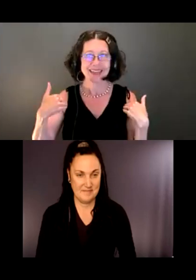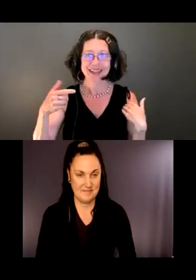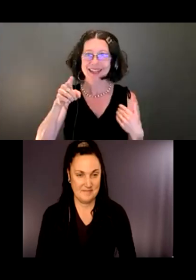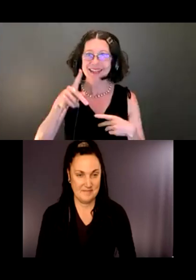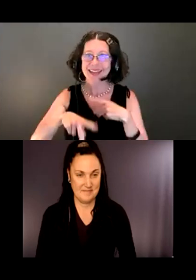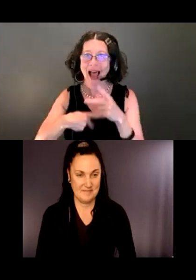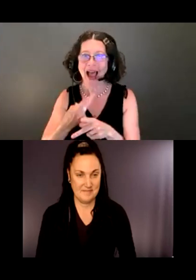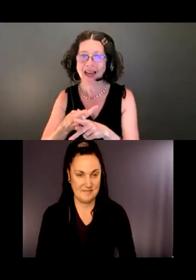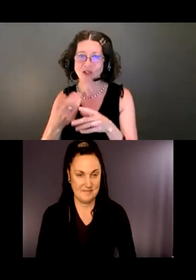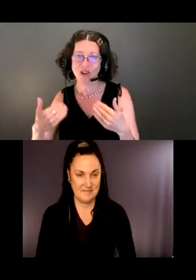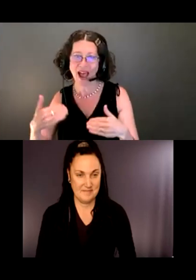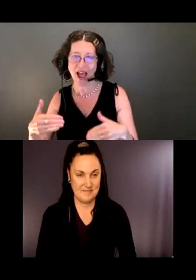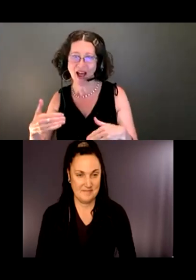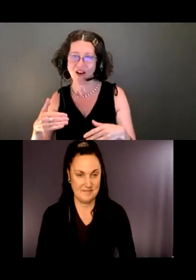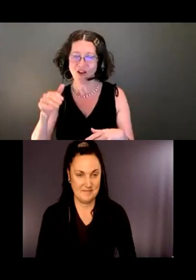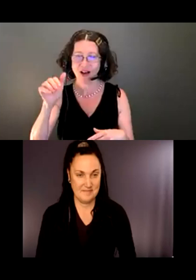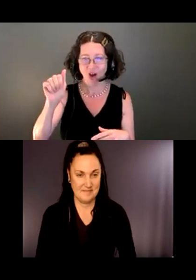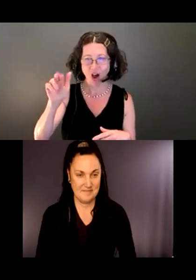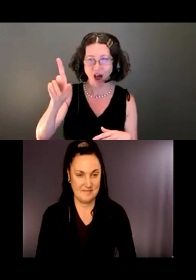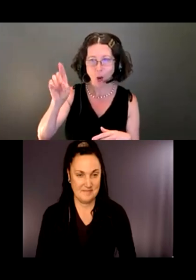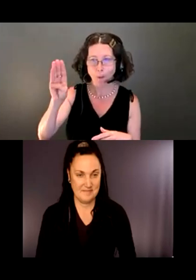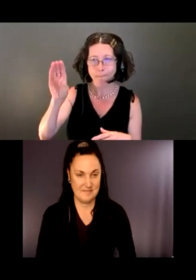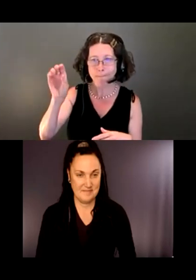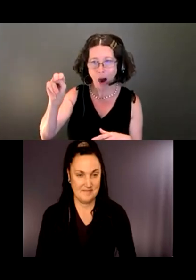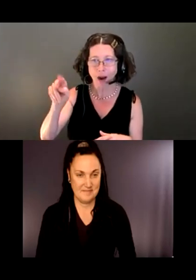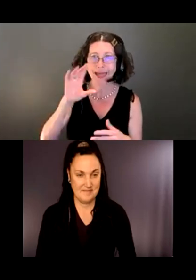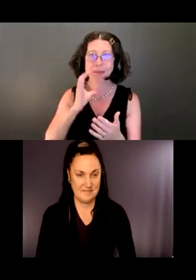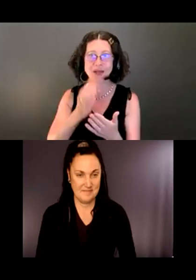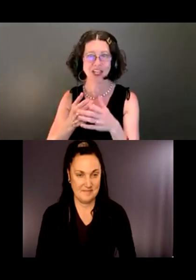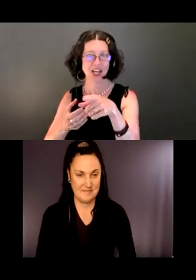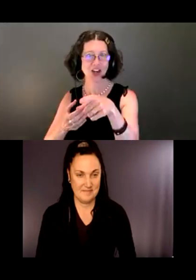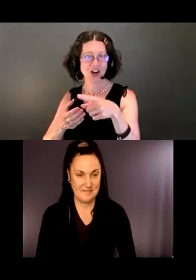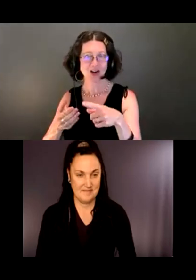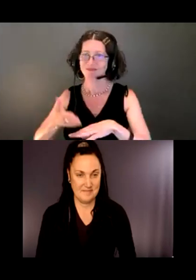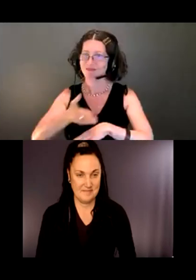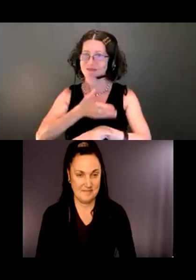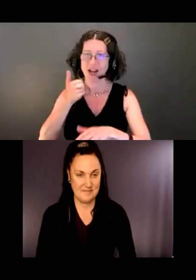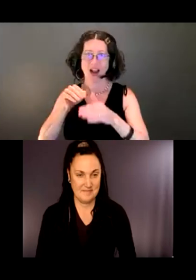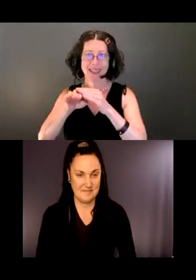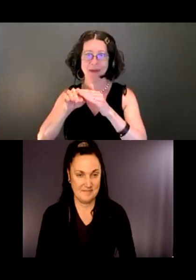Massachusetts aAudubon has grea accessibility. This is a guide to a sensory trail.